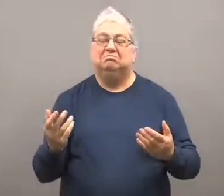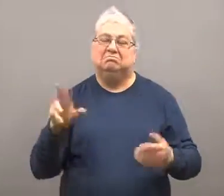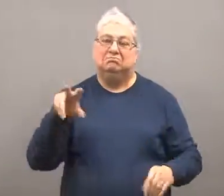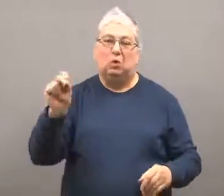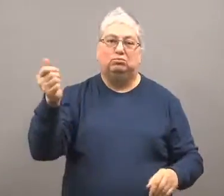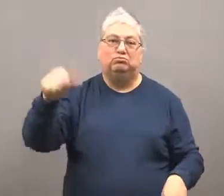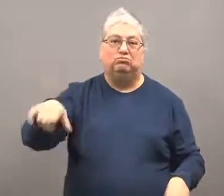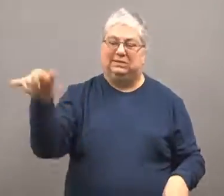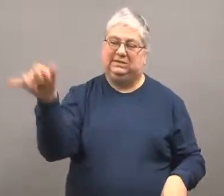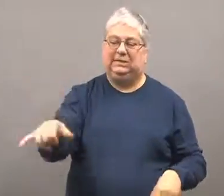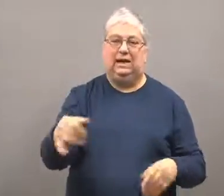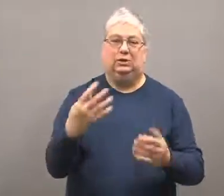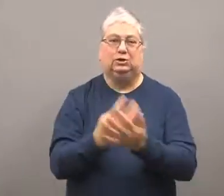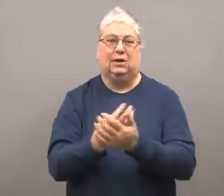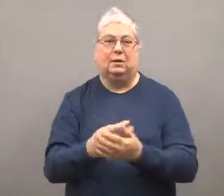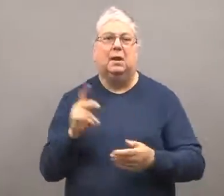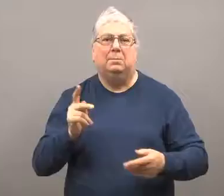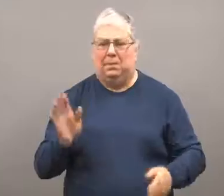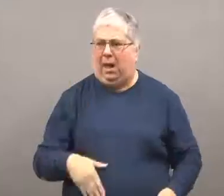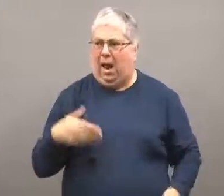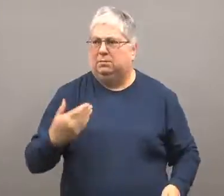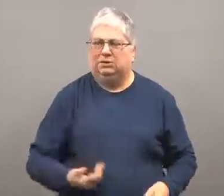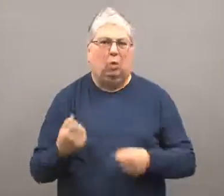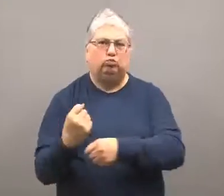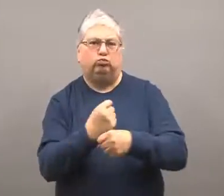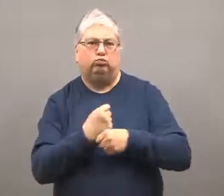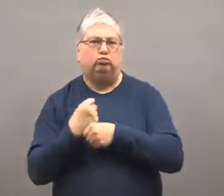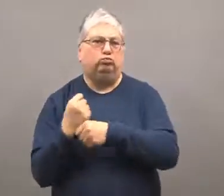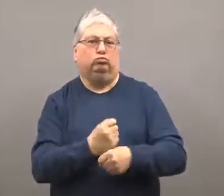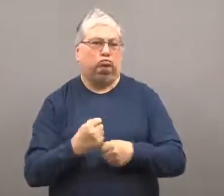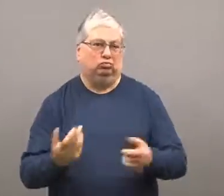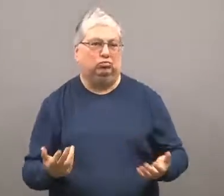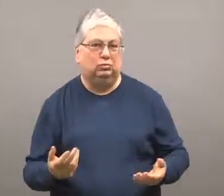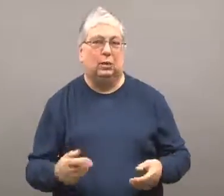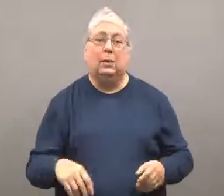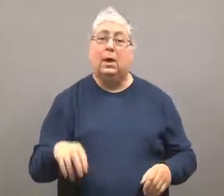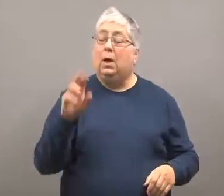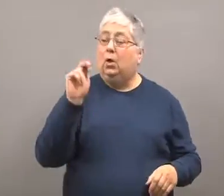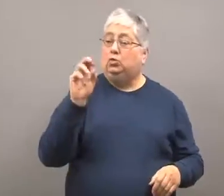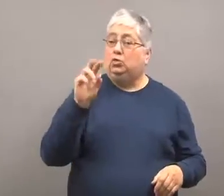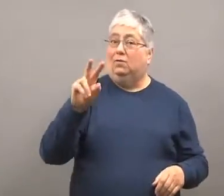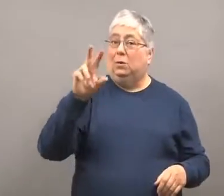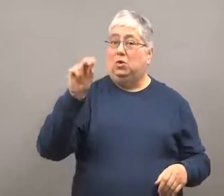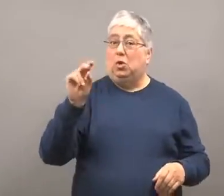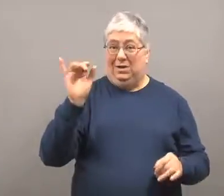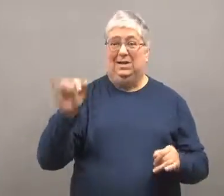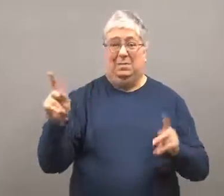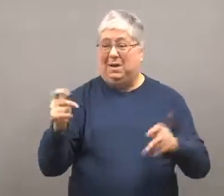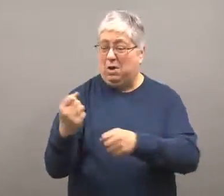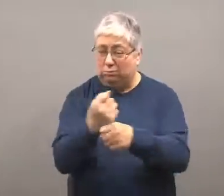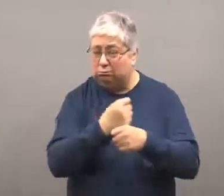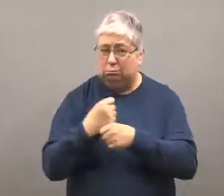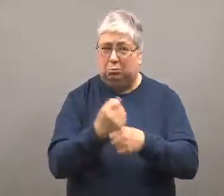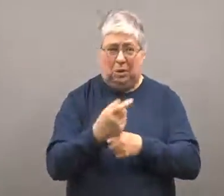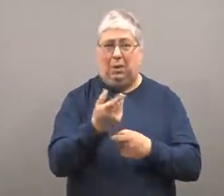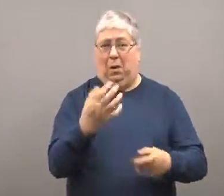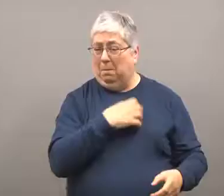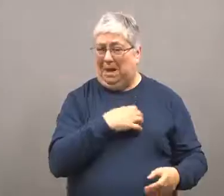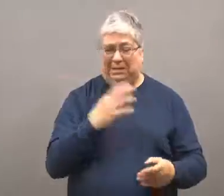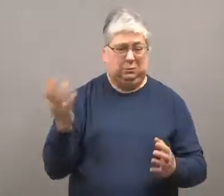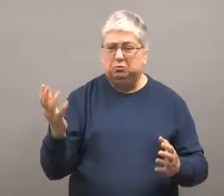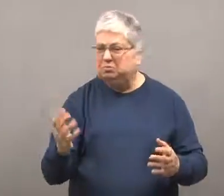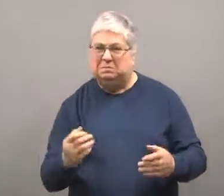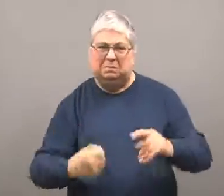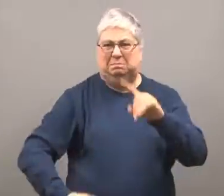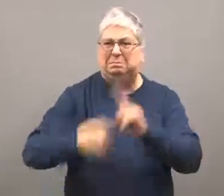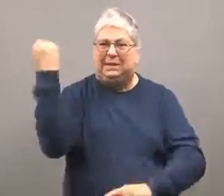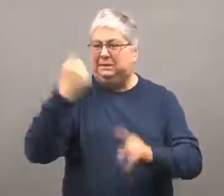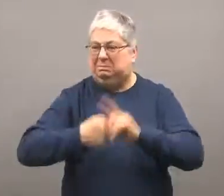That was denied, so she had to remain in jail.